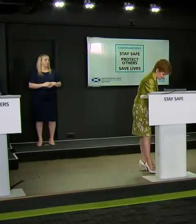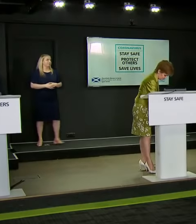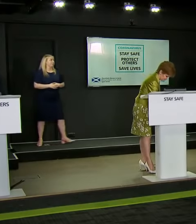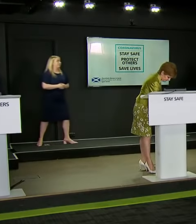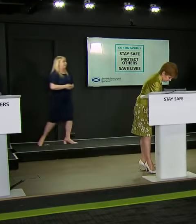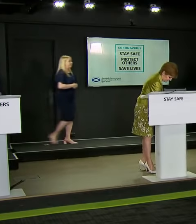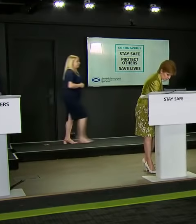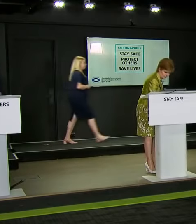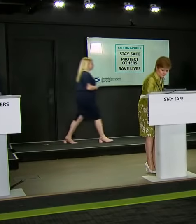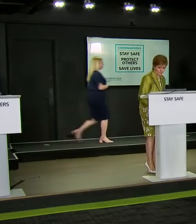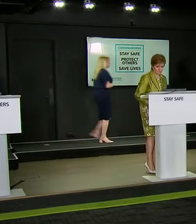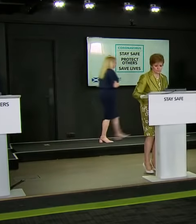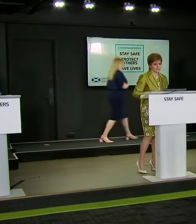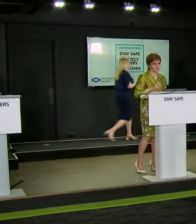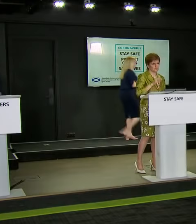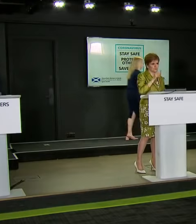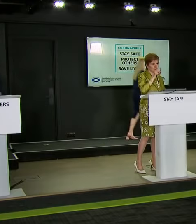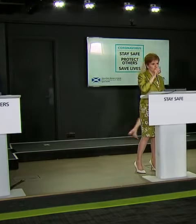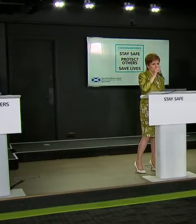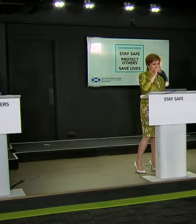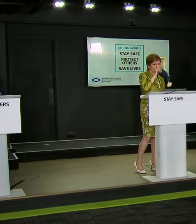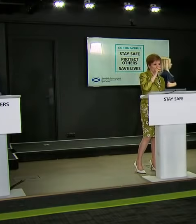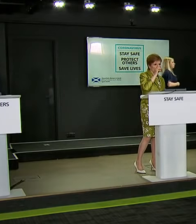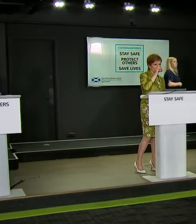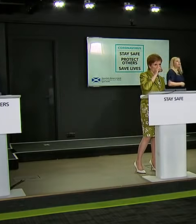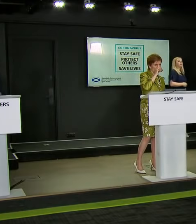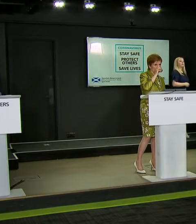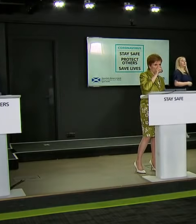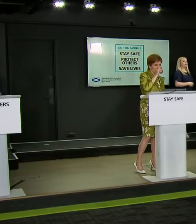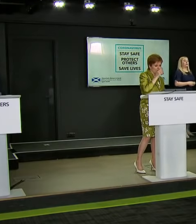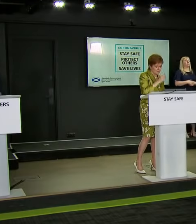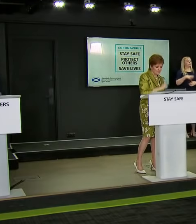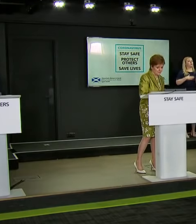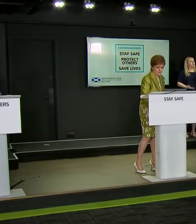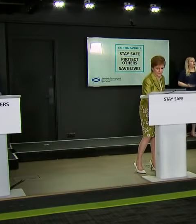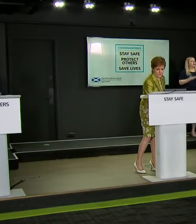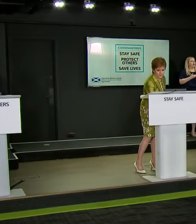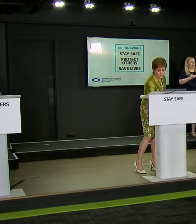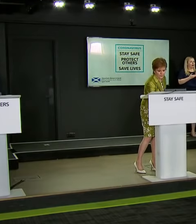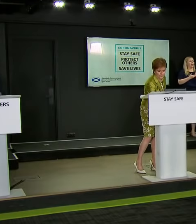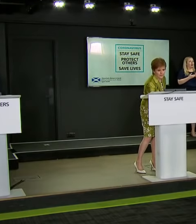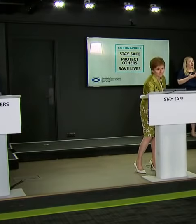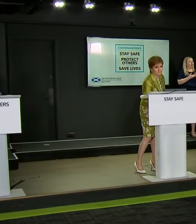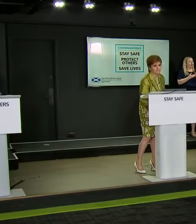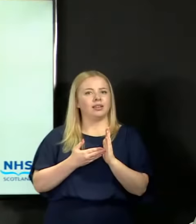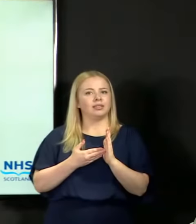I think, First Minister, I'd just simply add that the methodology that has been used here